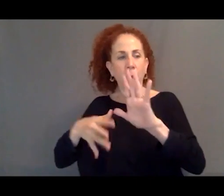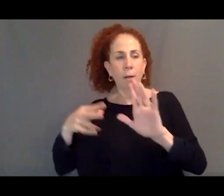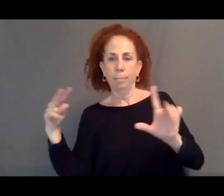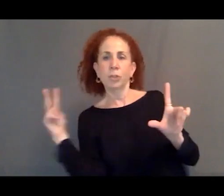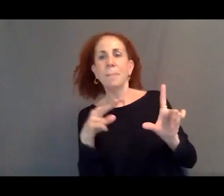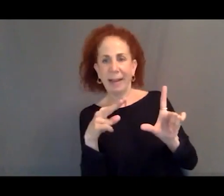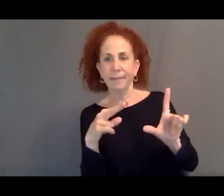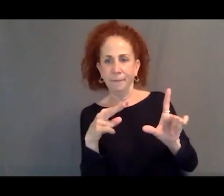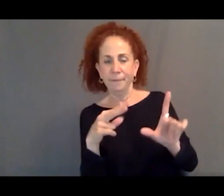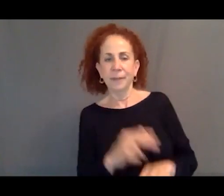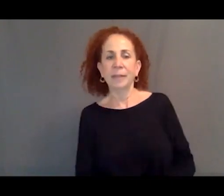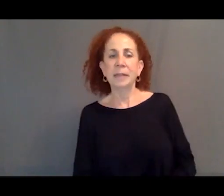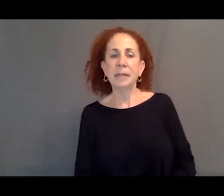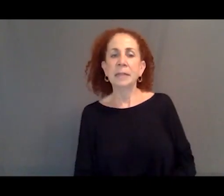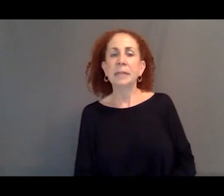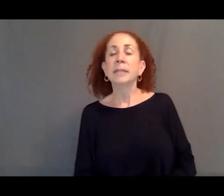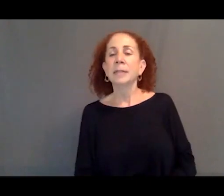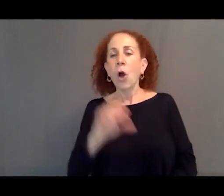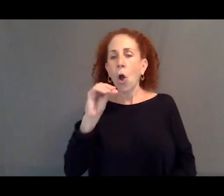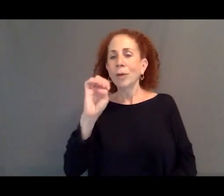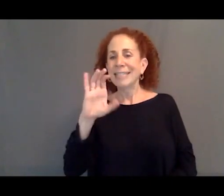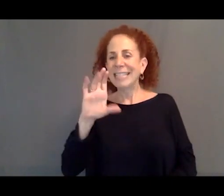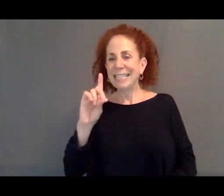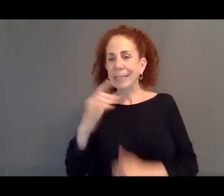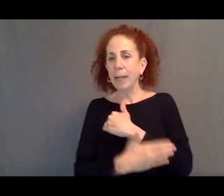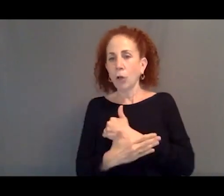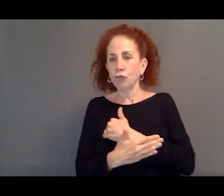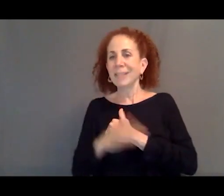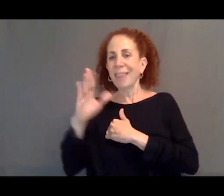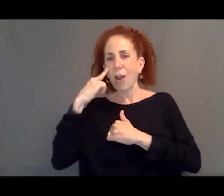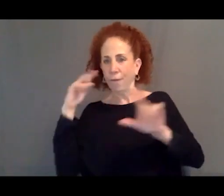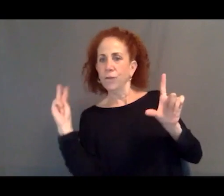so it's looking out from the OECD toward the rest of the world.